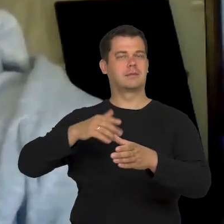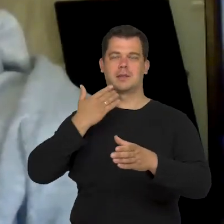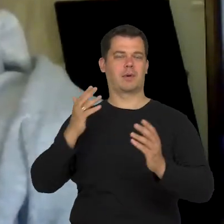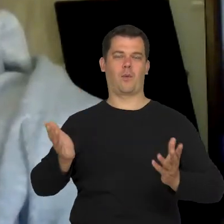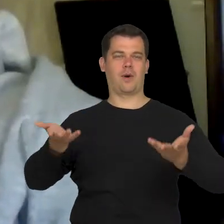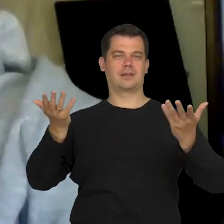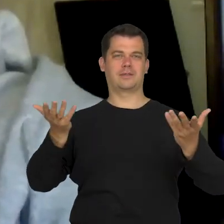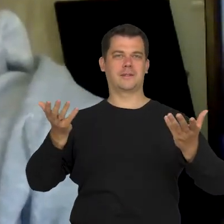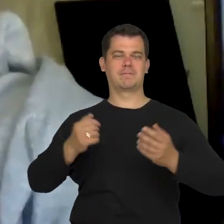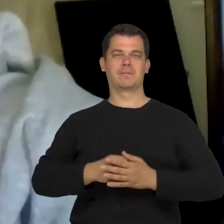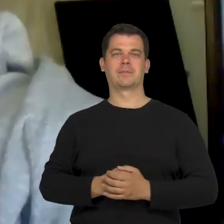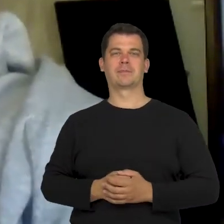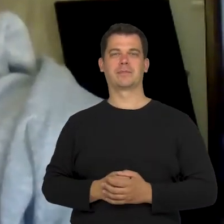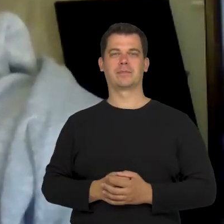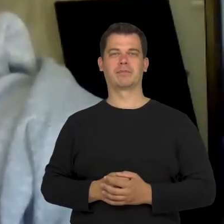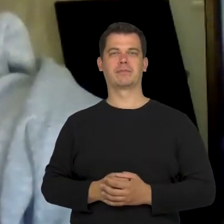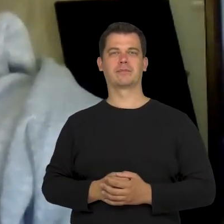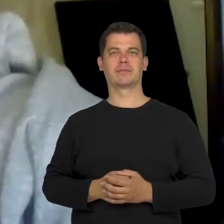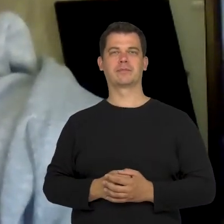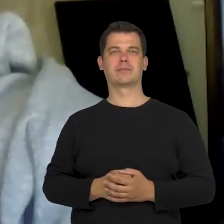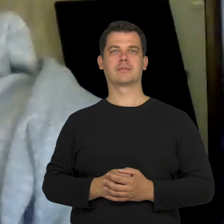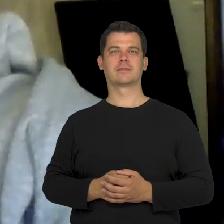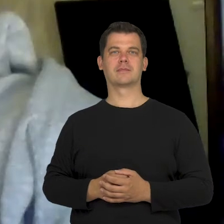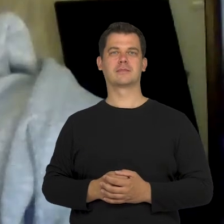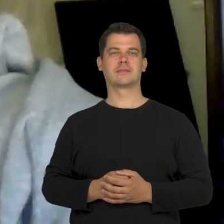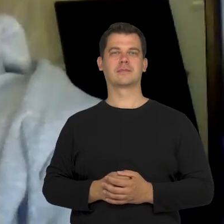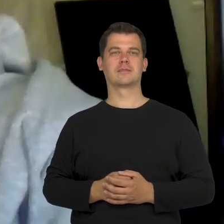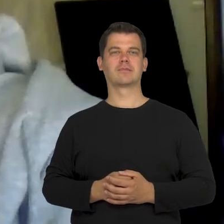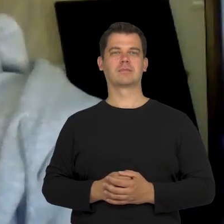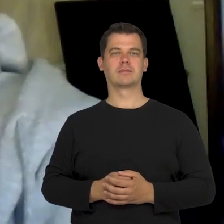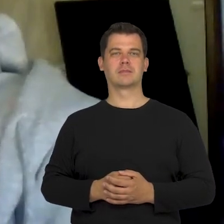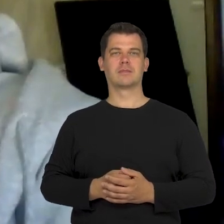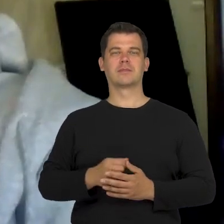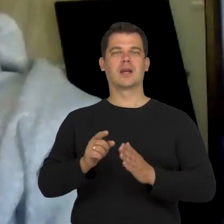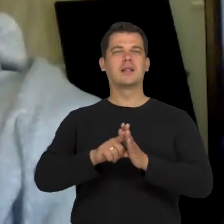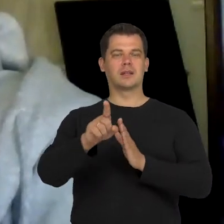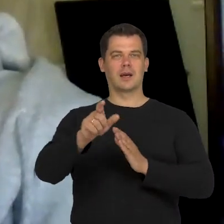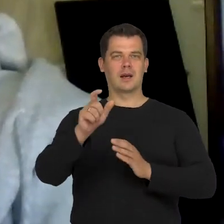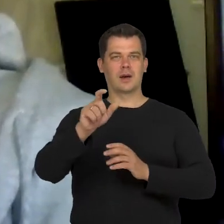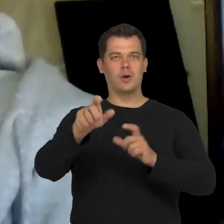I think, that for those who can't see this